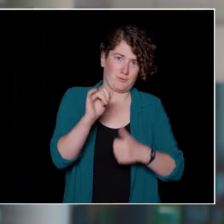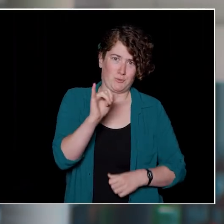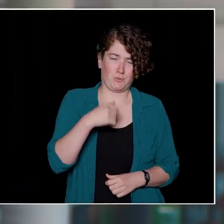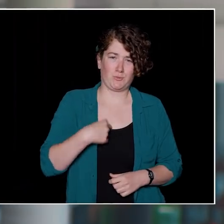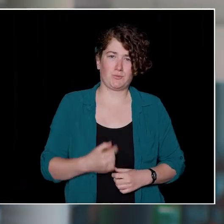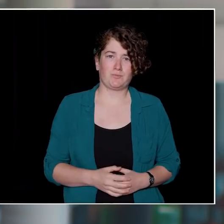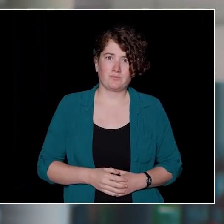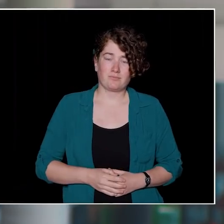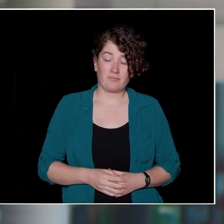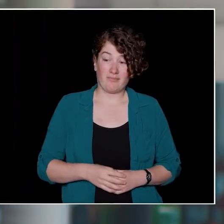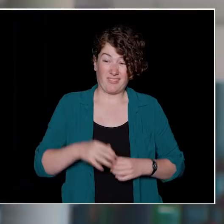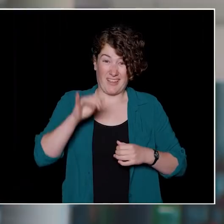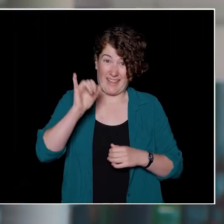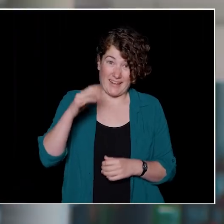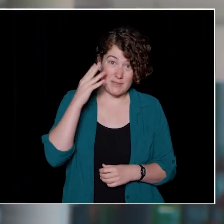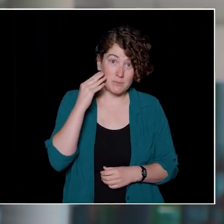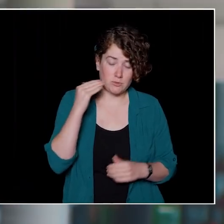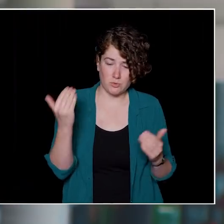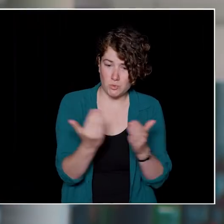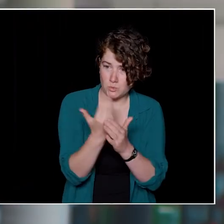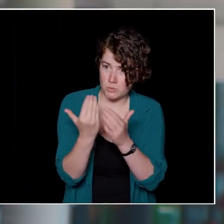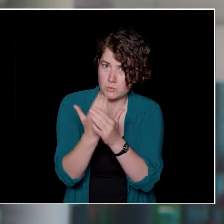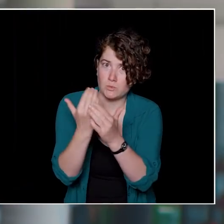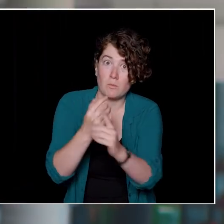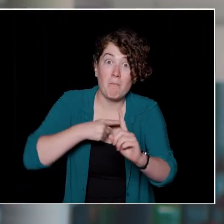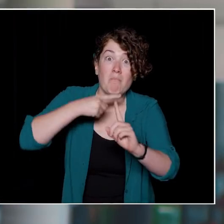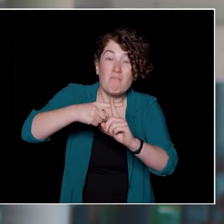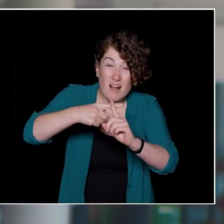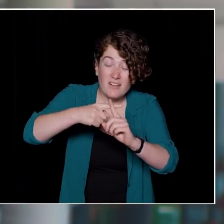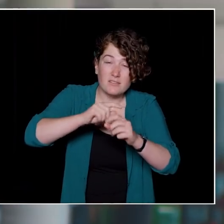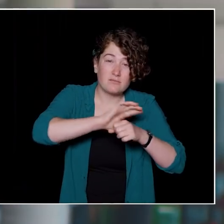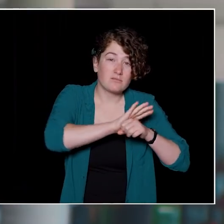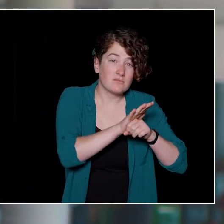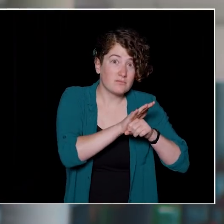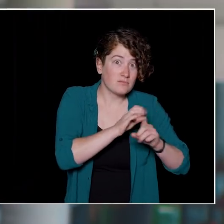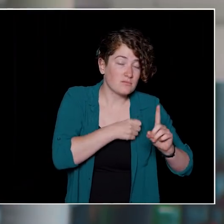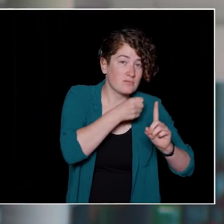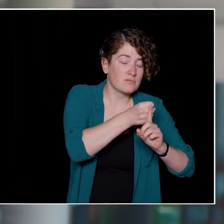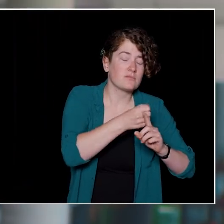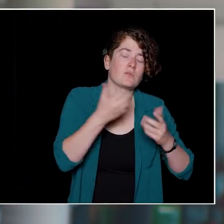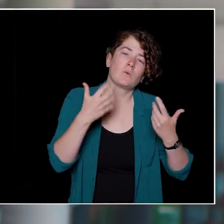to navigating a global pandemic make up a collective journey that we're all on together as UBC students.